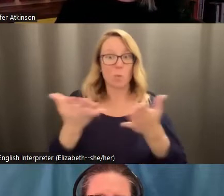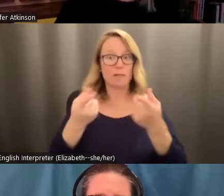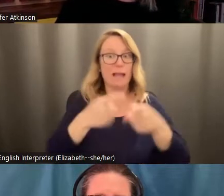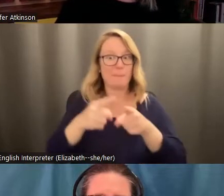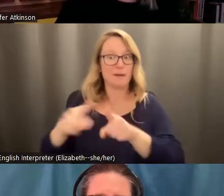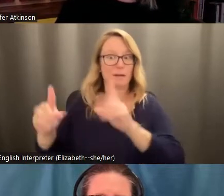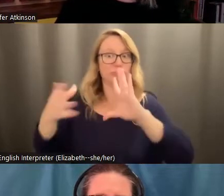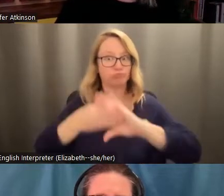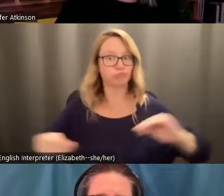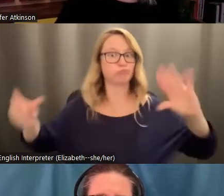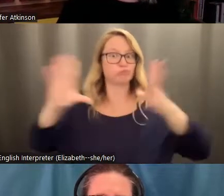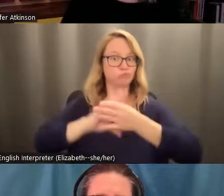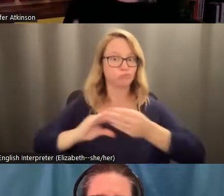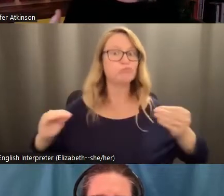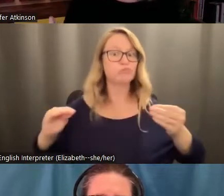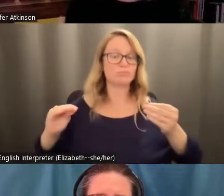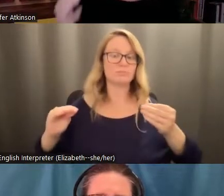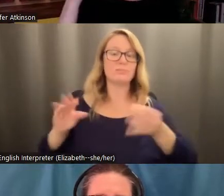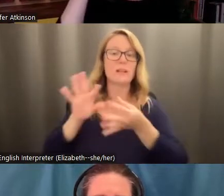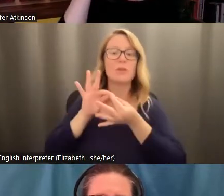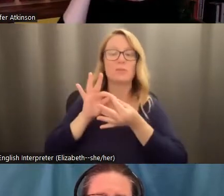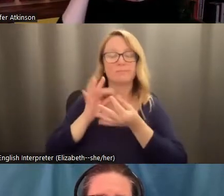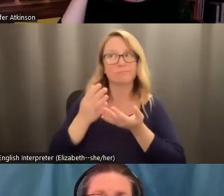especially in the light, in light of the fact that so many